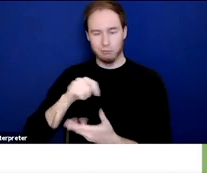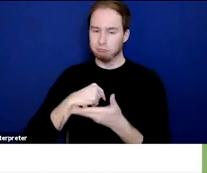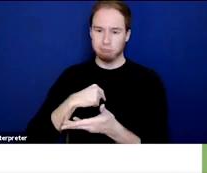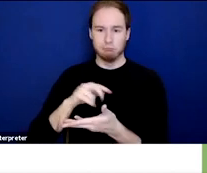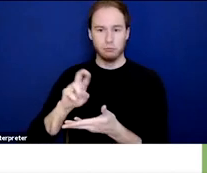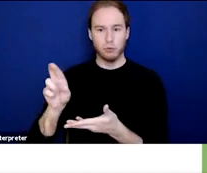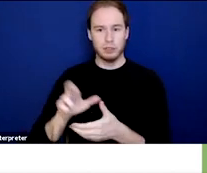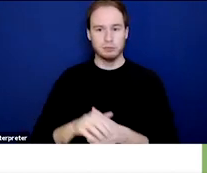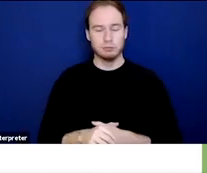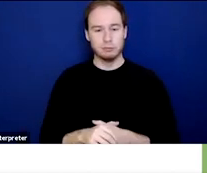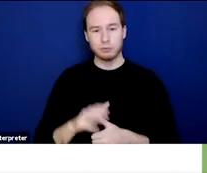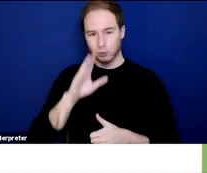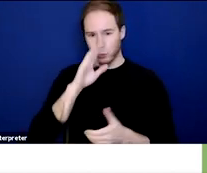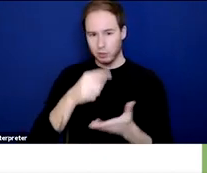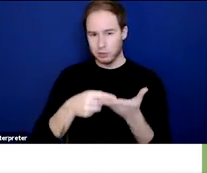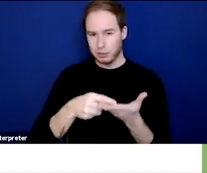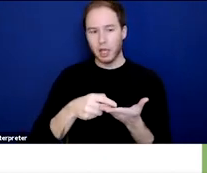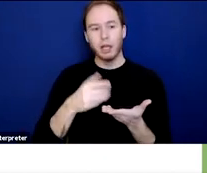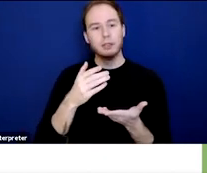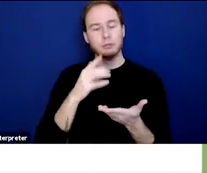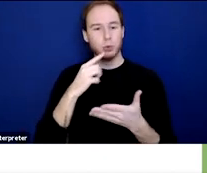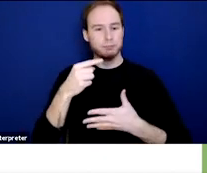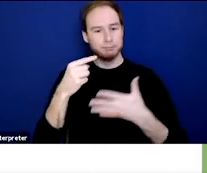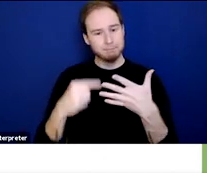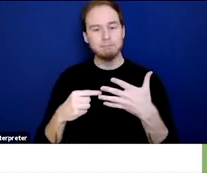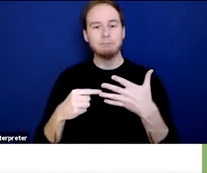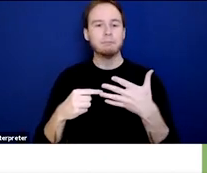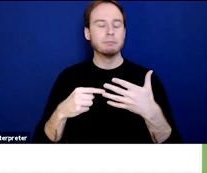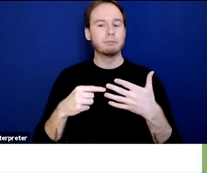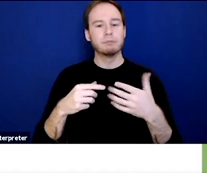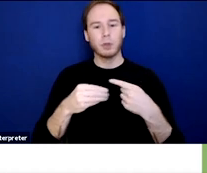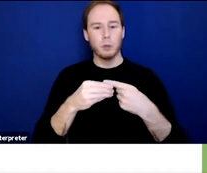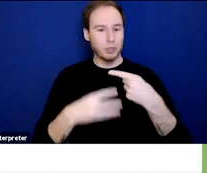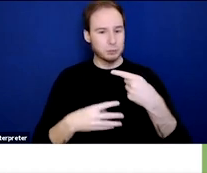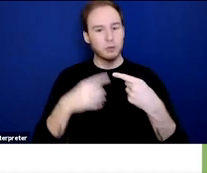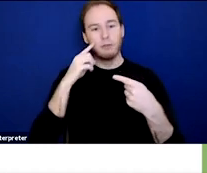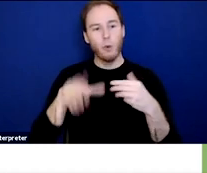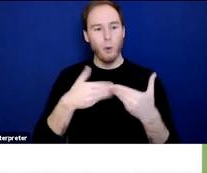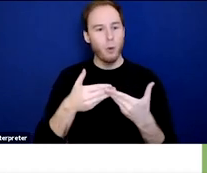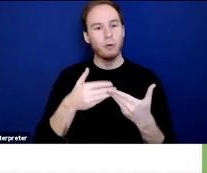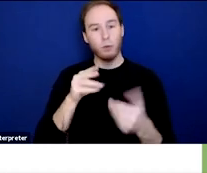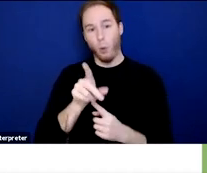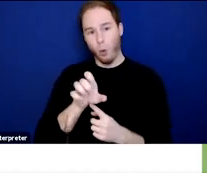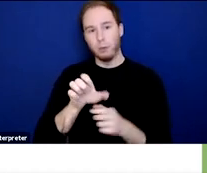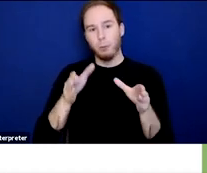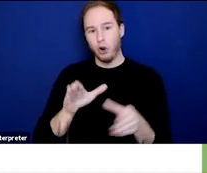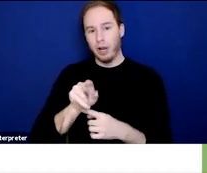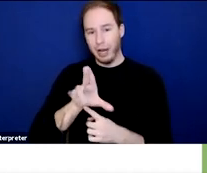We're also gonna discuss the key principles of whole-person care, including trauma-informed care and person-centered techniques,